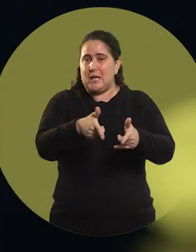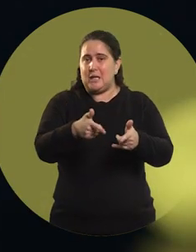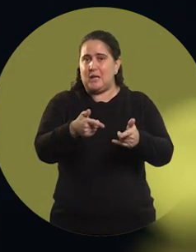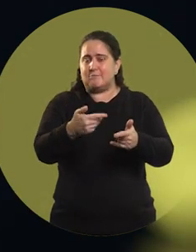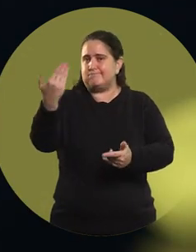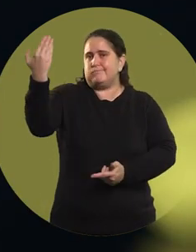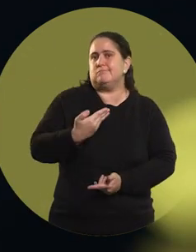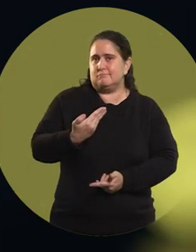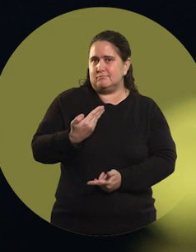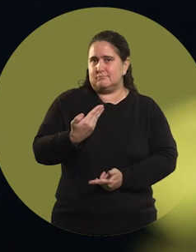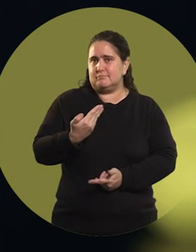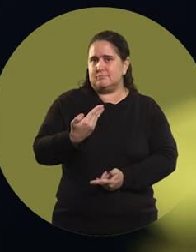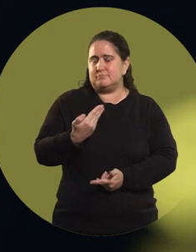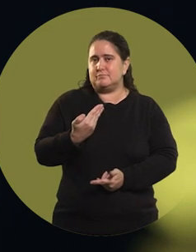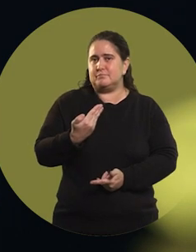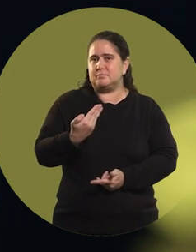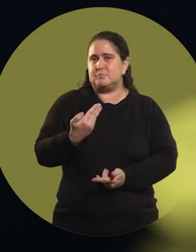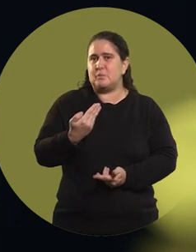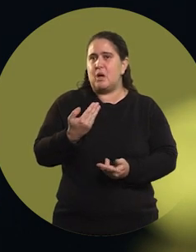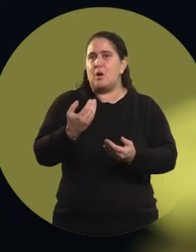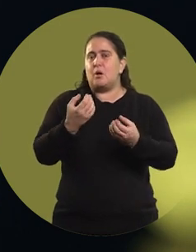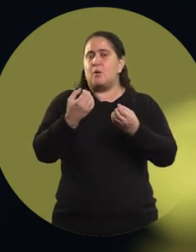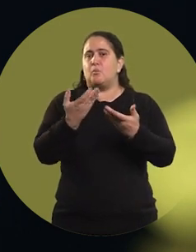And I got a sanction for